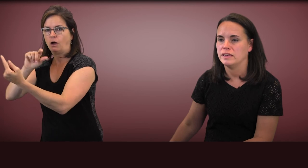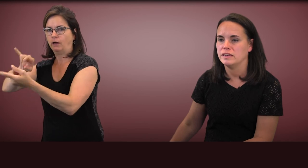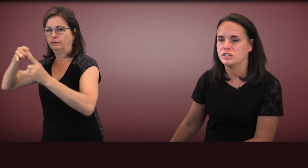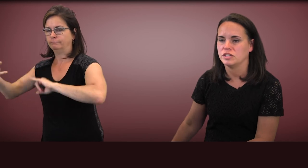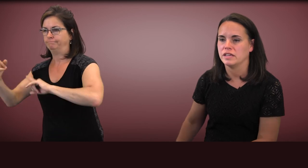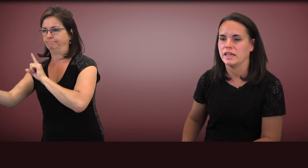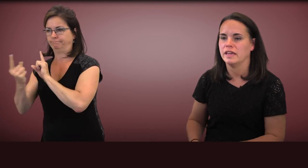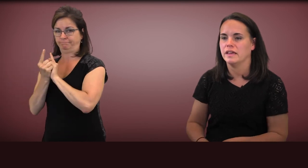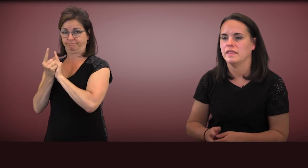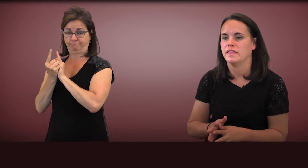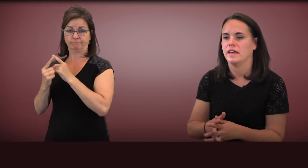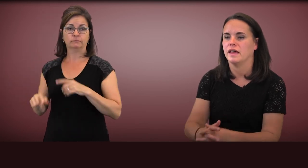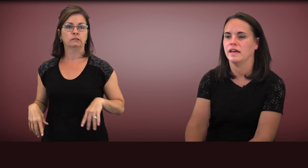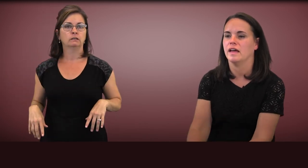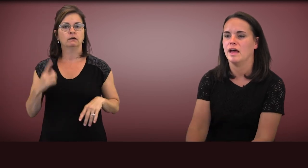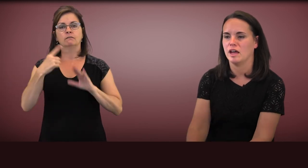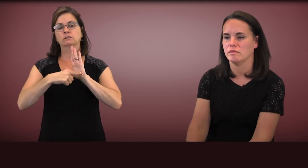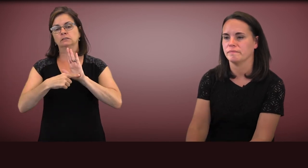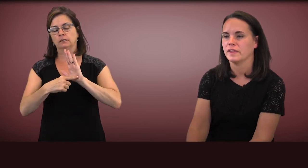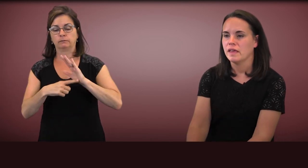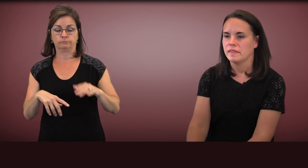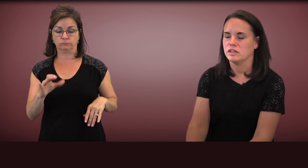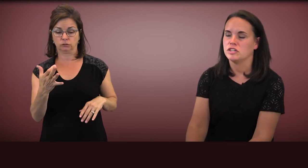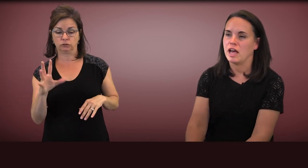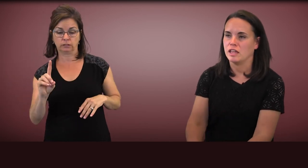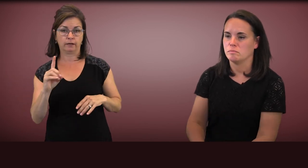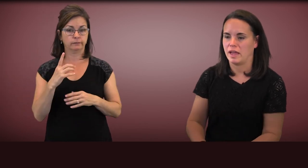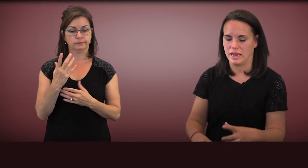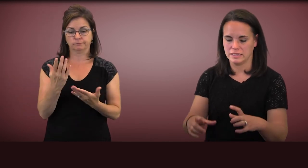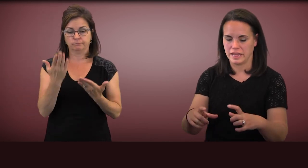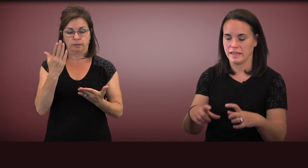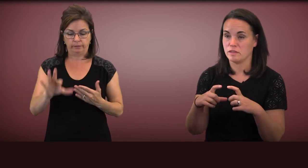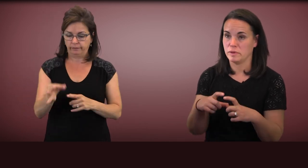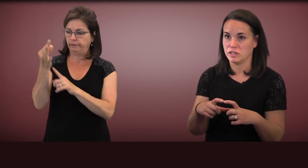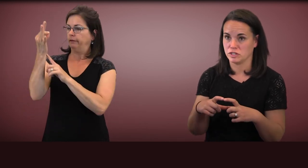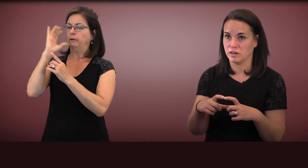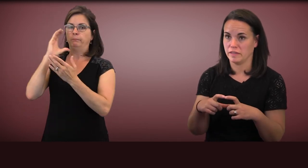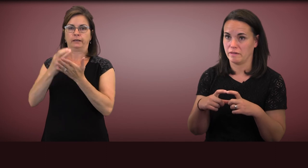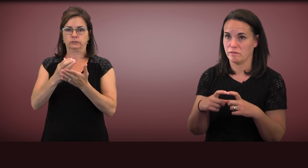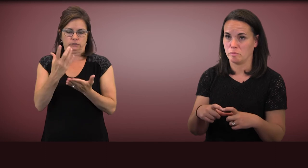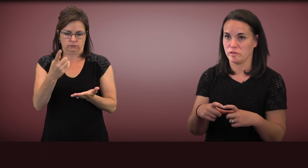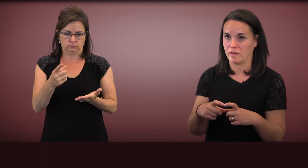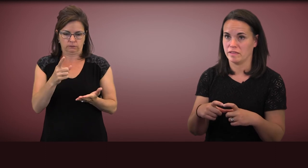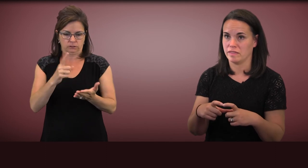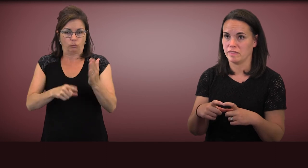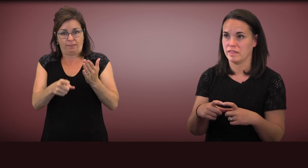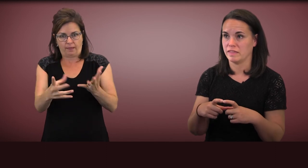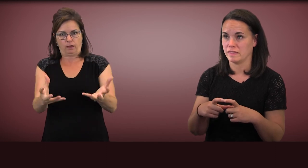Initially the child might take the picture that represents the thing